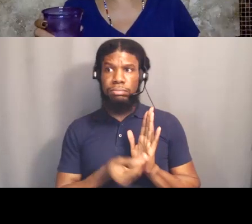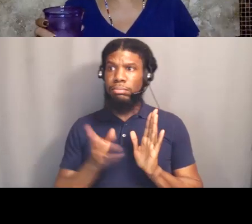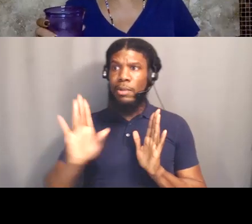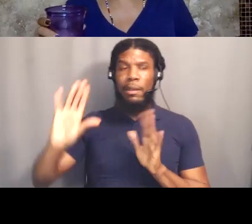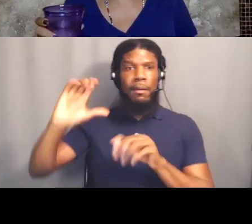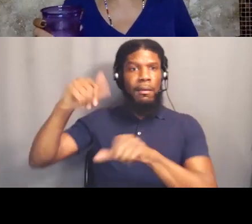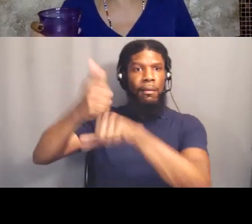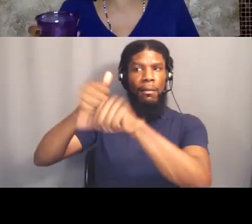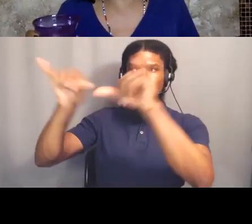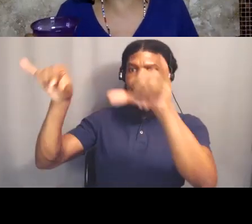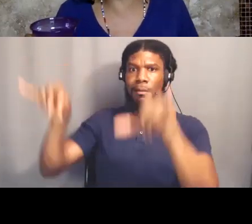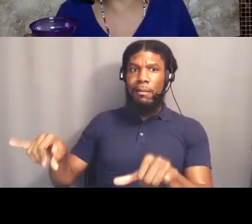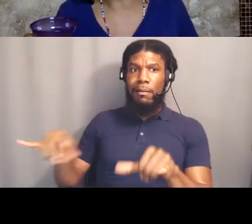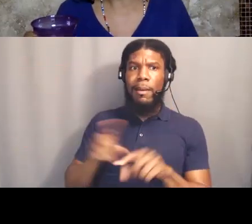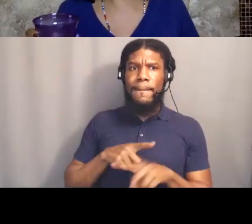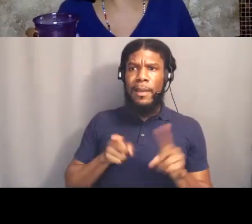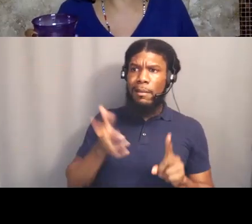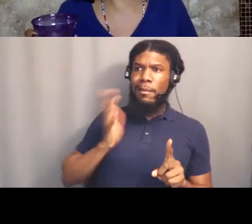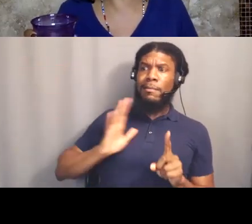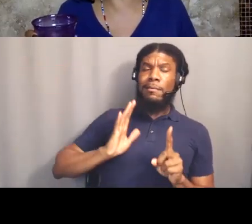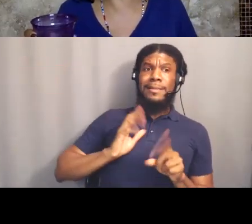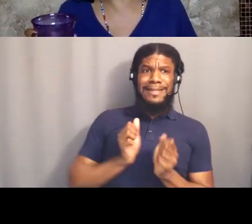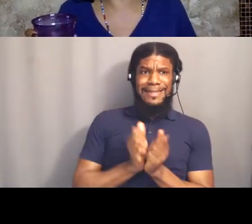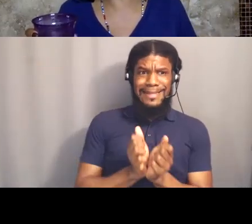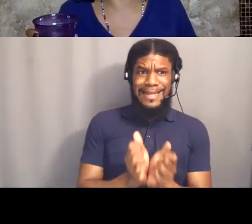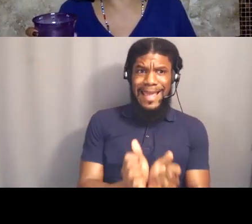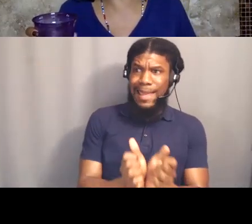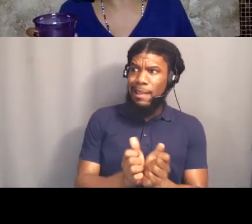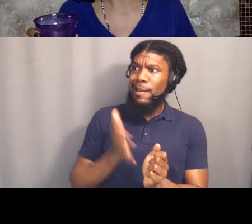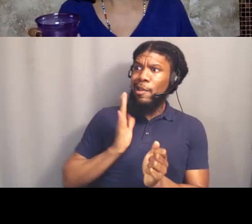Black people absolutely have targets on our backs, right?